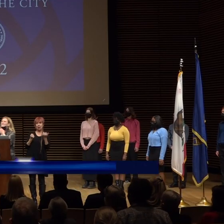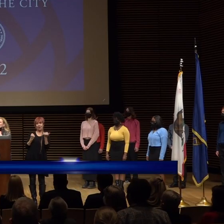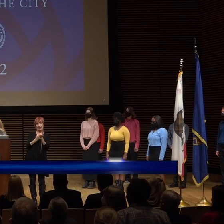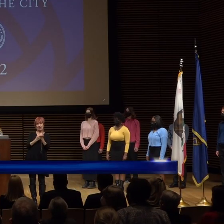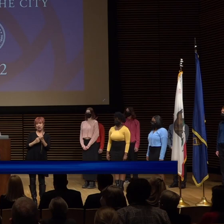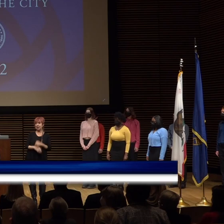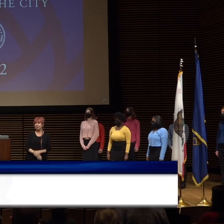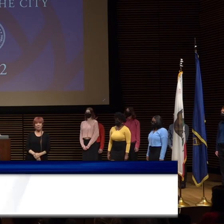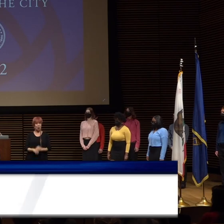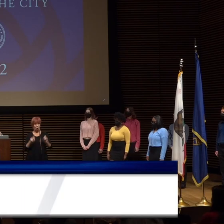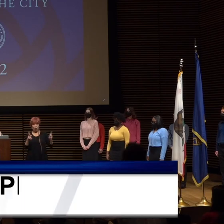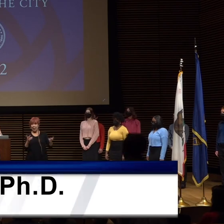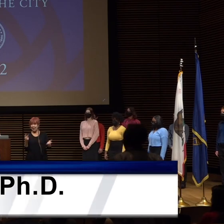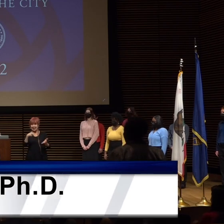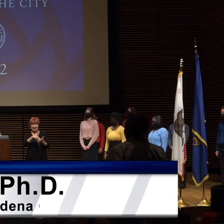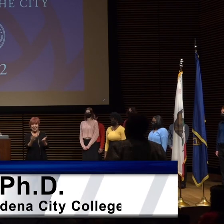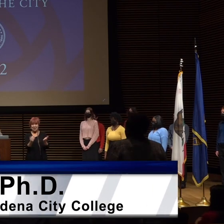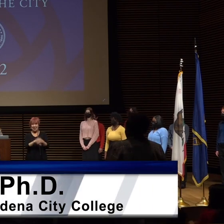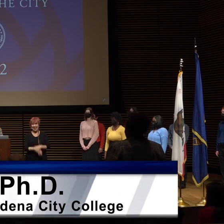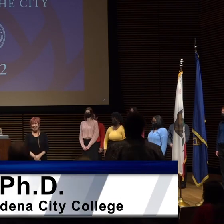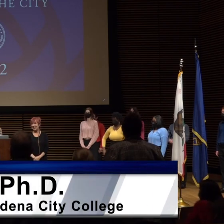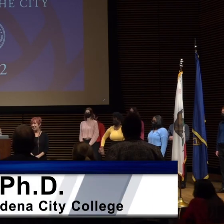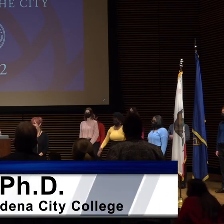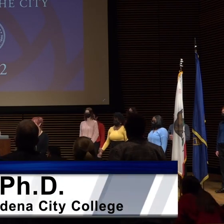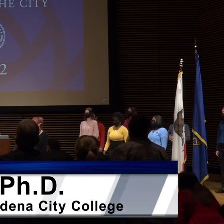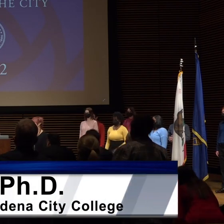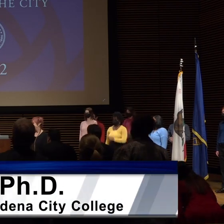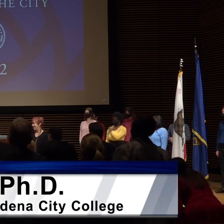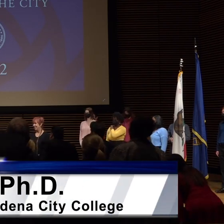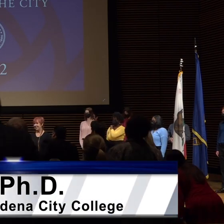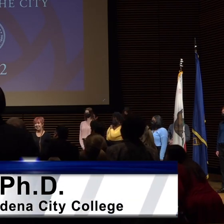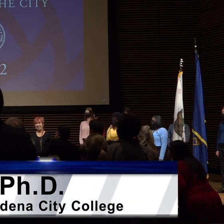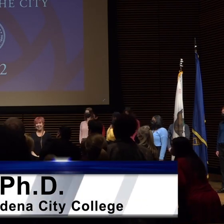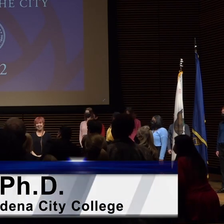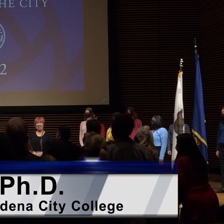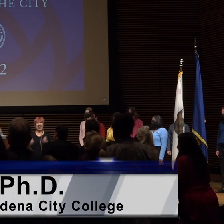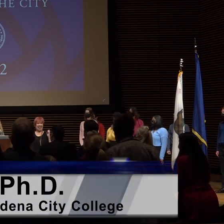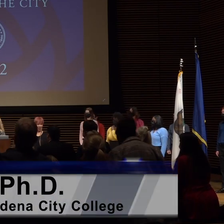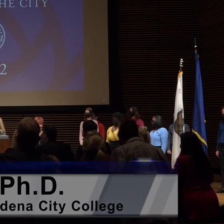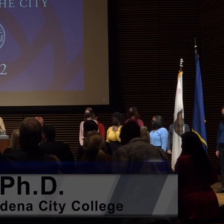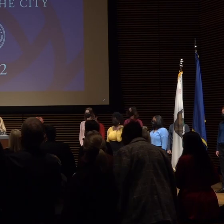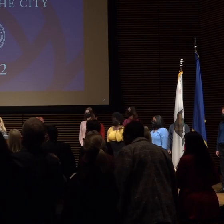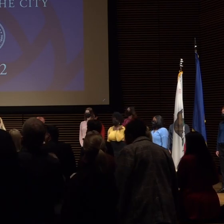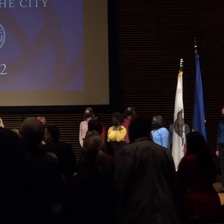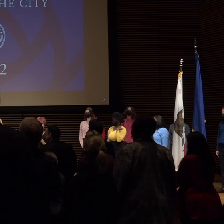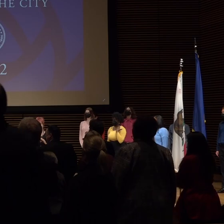okay everybody gets to stand up again